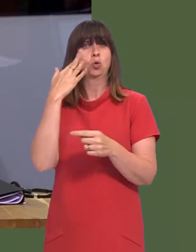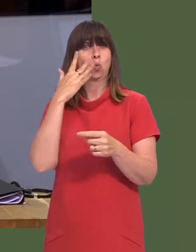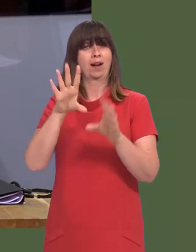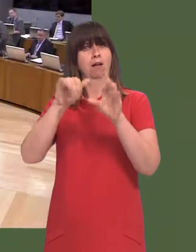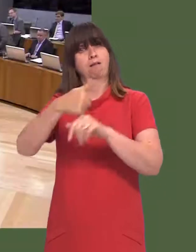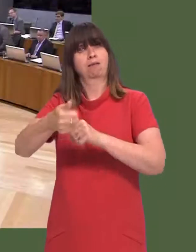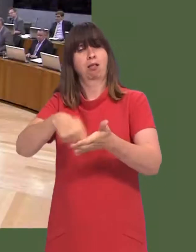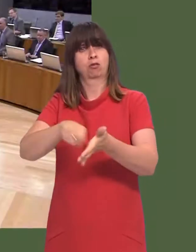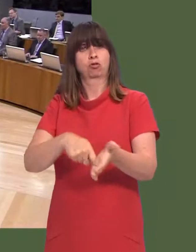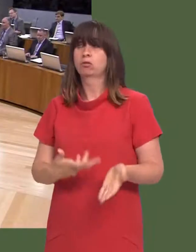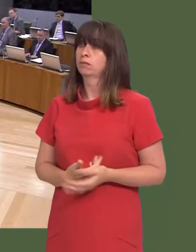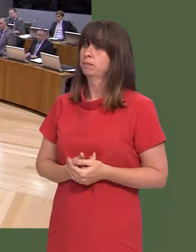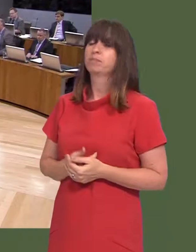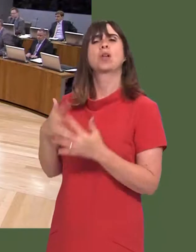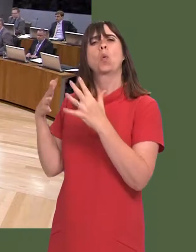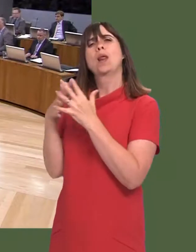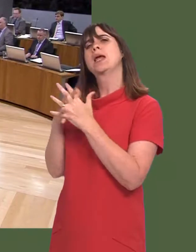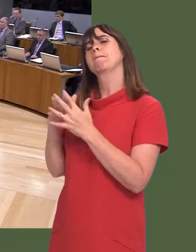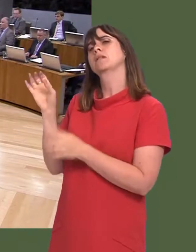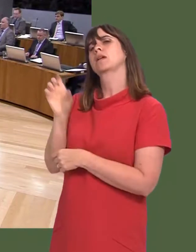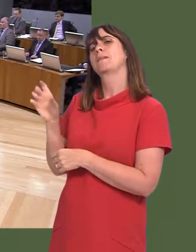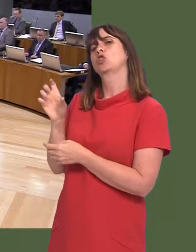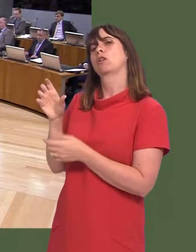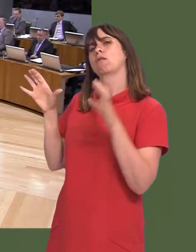Carwyn Jones: We have to remember, of courseó. He mentions the Williams commission.